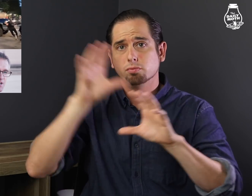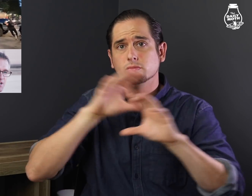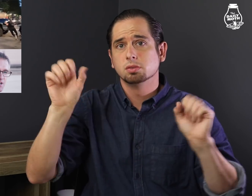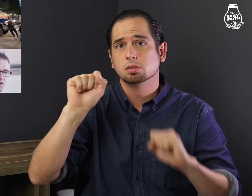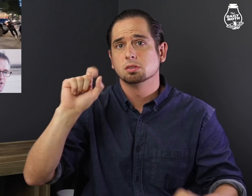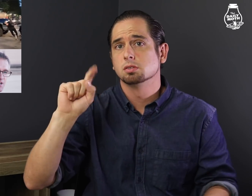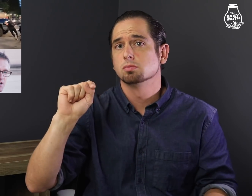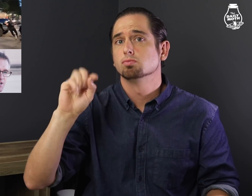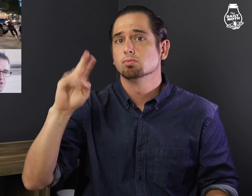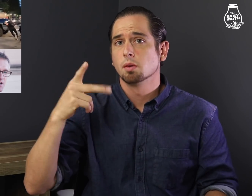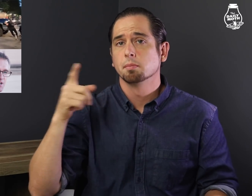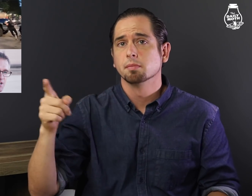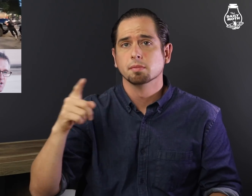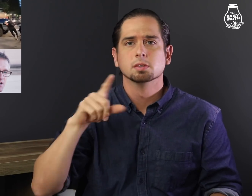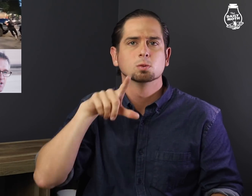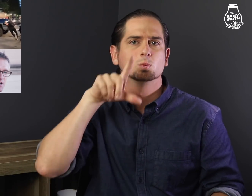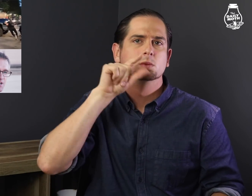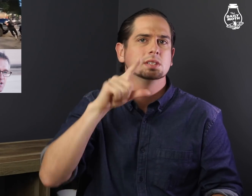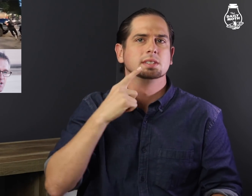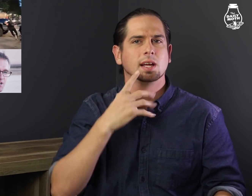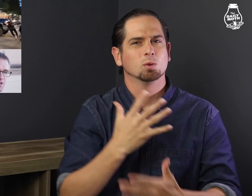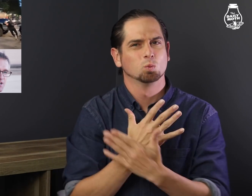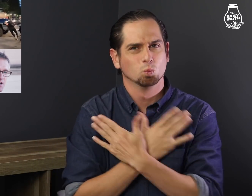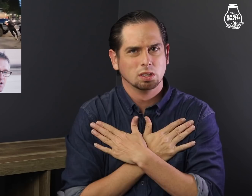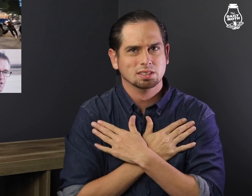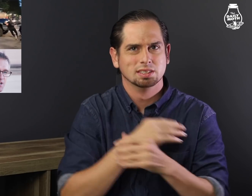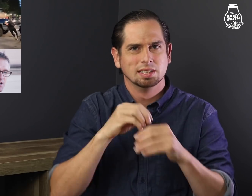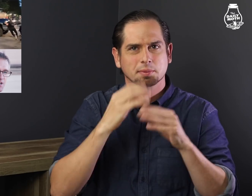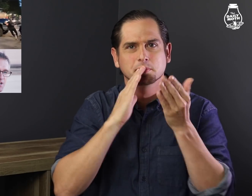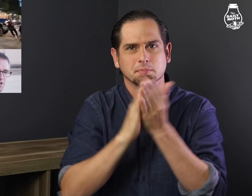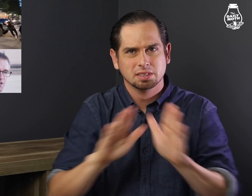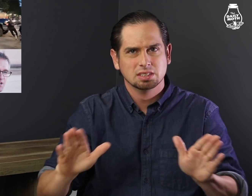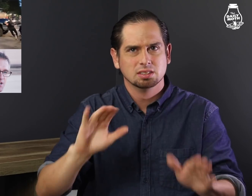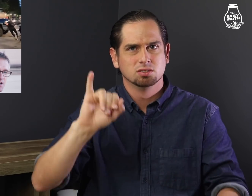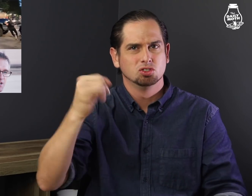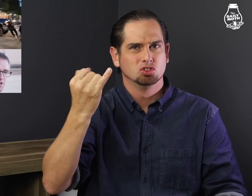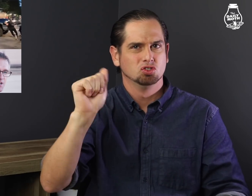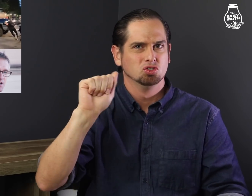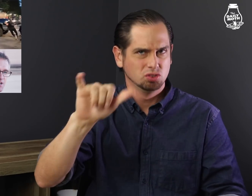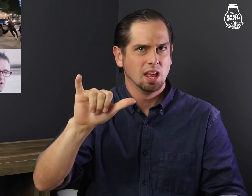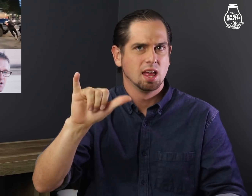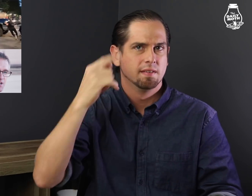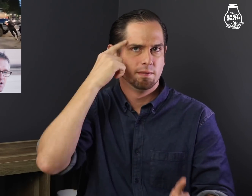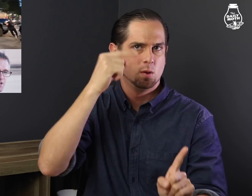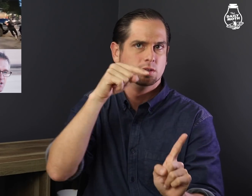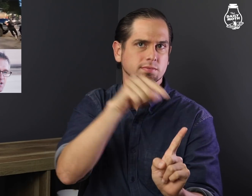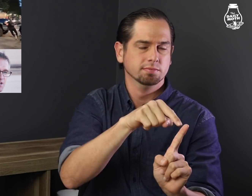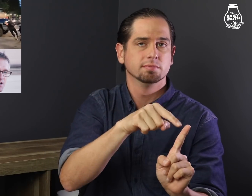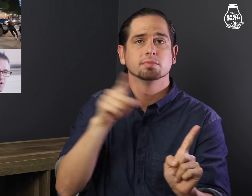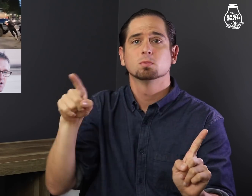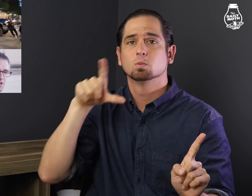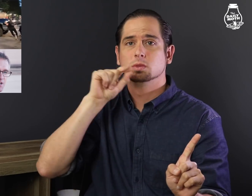President Trump tweeted "Rest in Peace Jay!" on Sunday